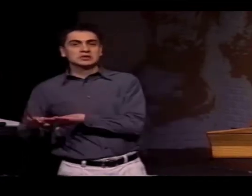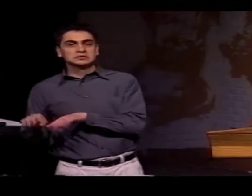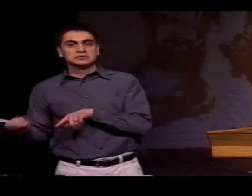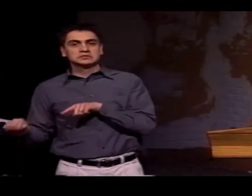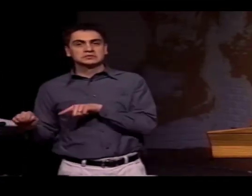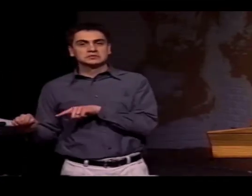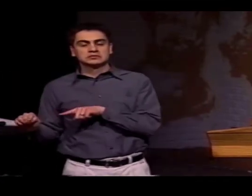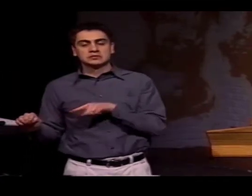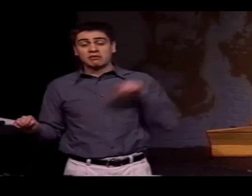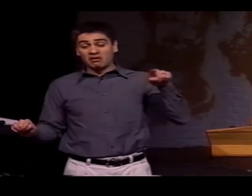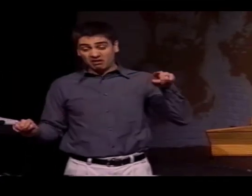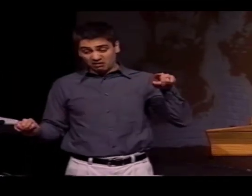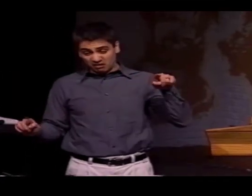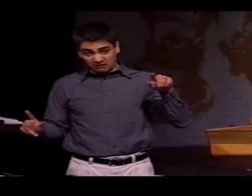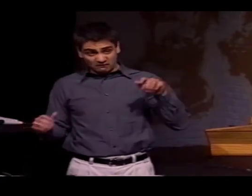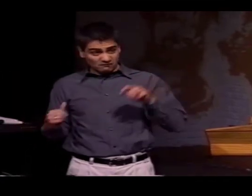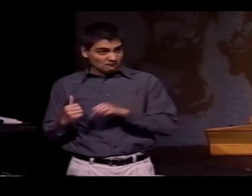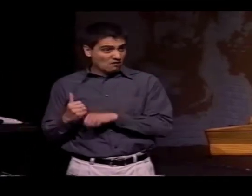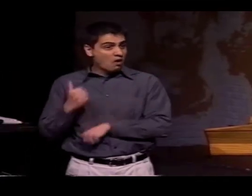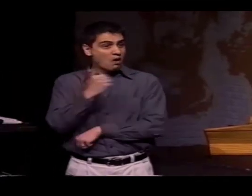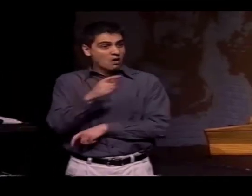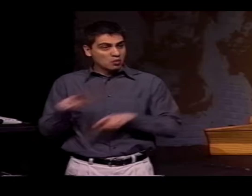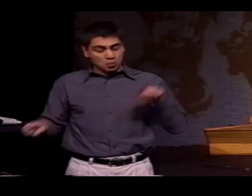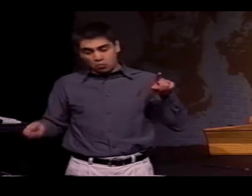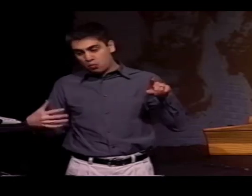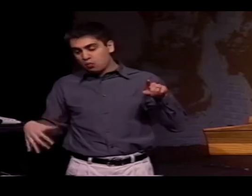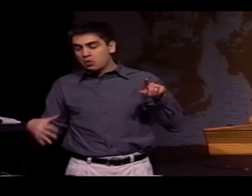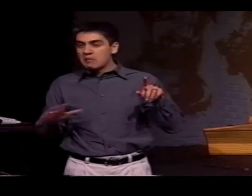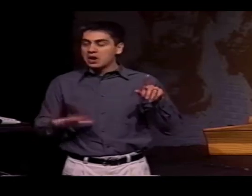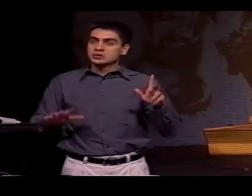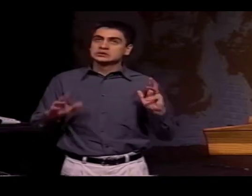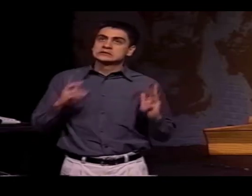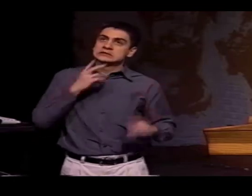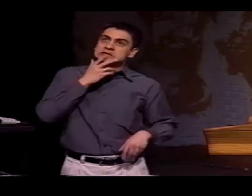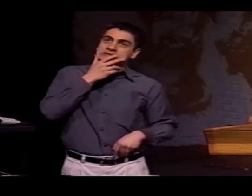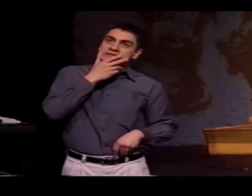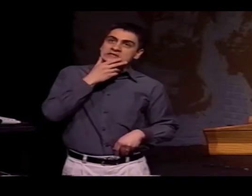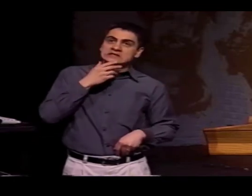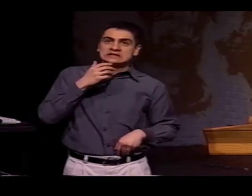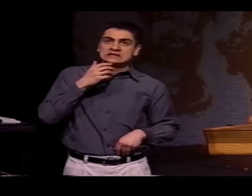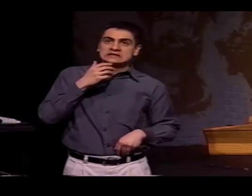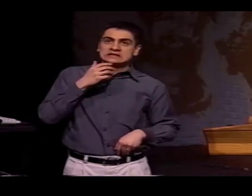THIS IS THE VALLEY THAT I WAS JUST MENTIONING. IT IS QUITE A DISTANCE FROM EL PASO.